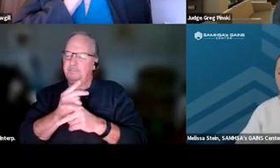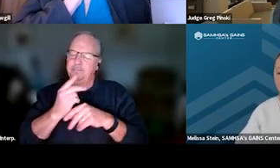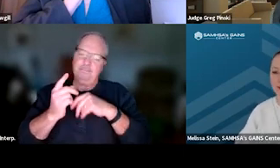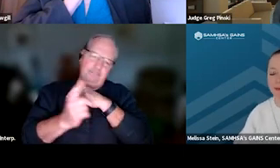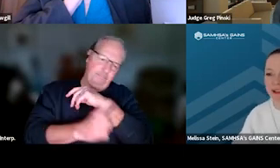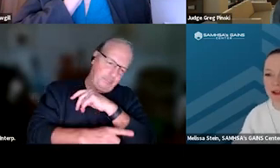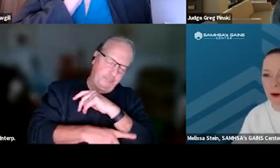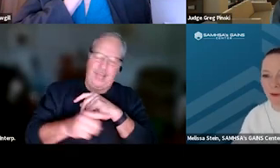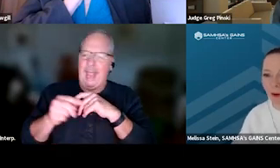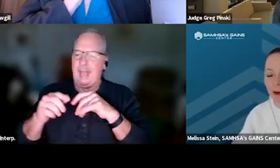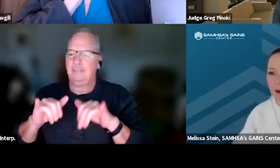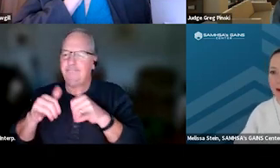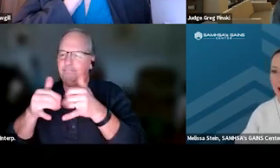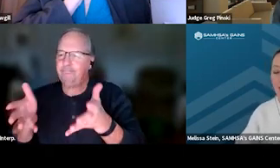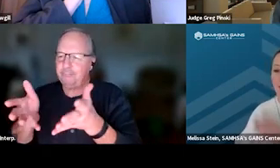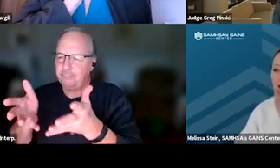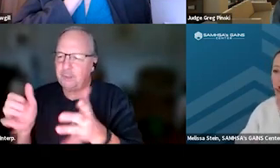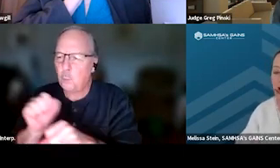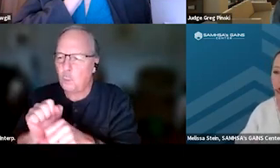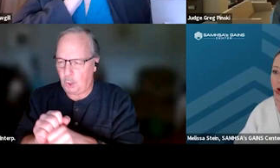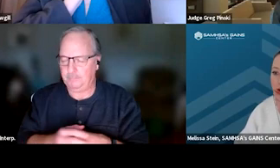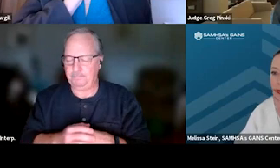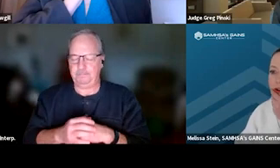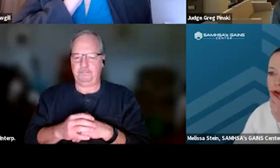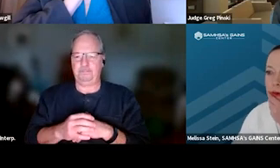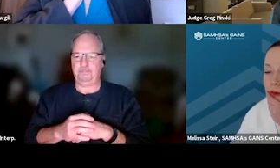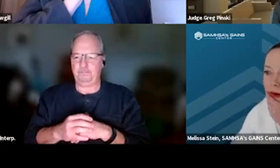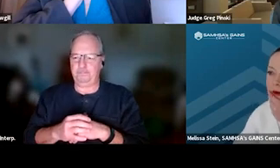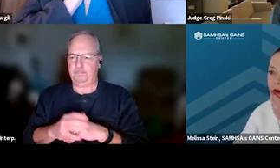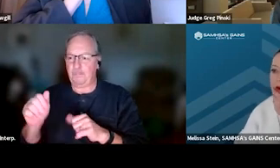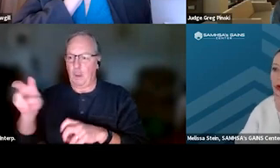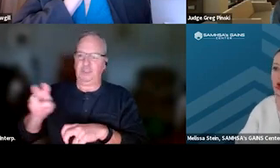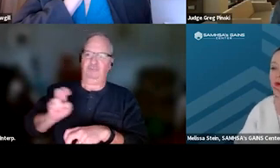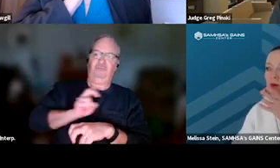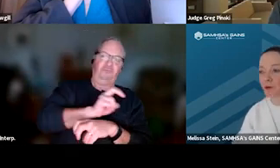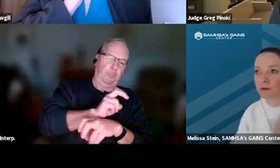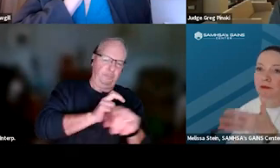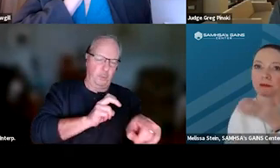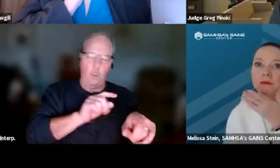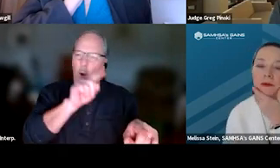Thank you. That's so helpful. And now, kind of jumping to a question